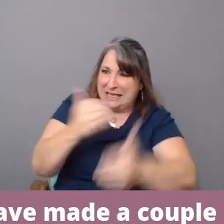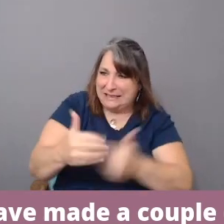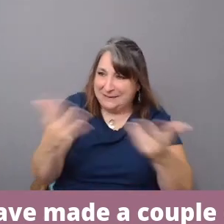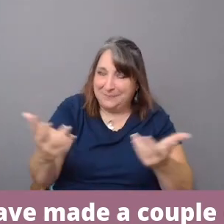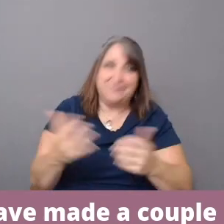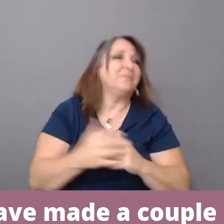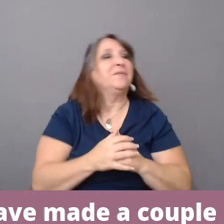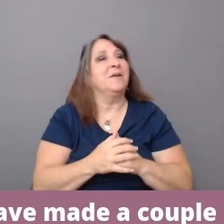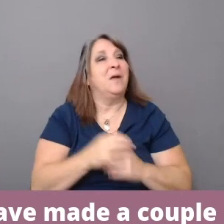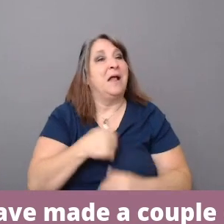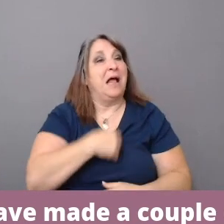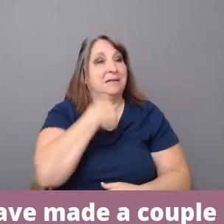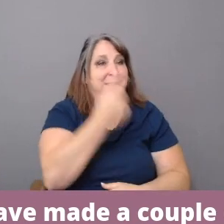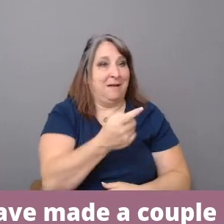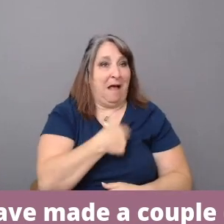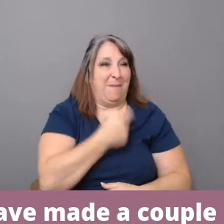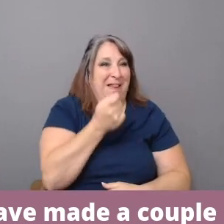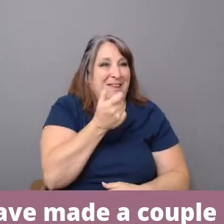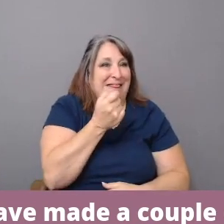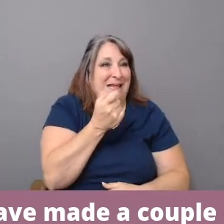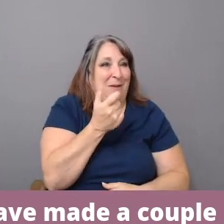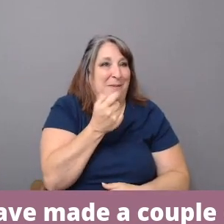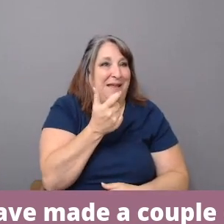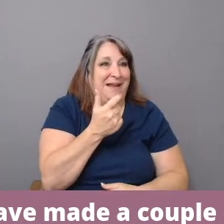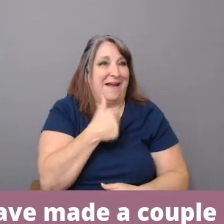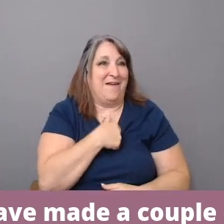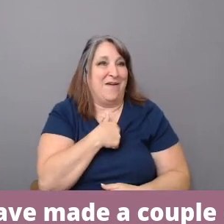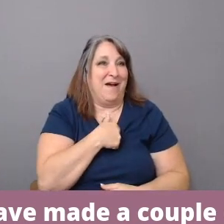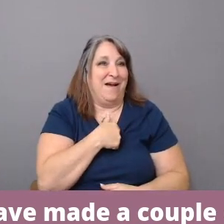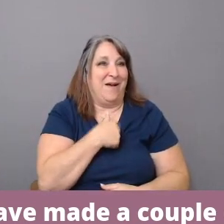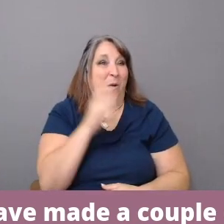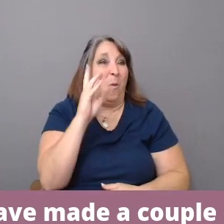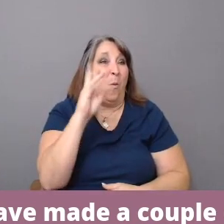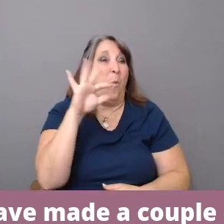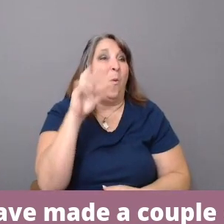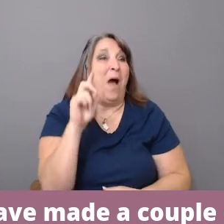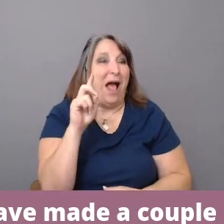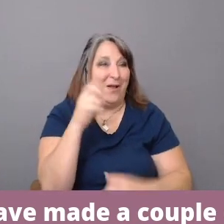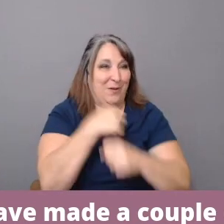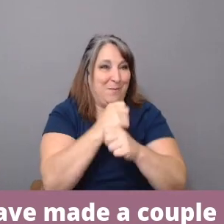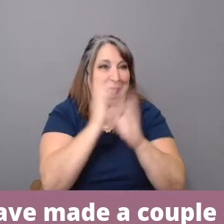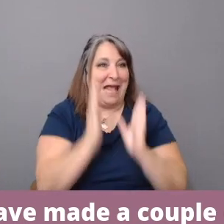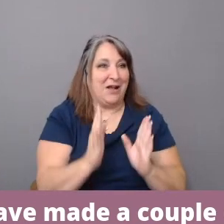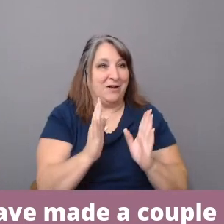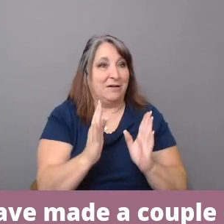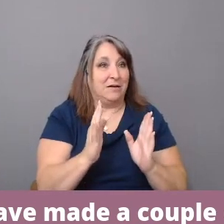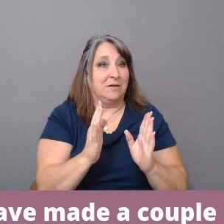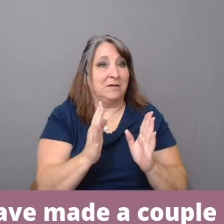I-- I'm a little bit of a wild maker. I-- I don't decide ahead of time,